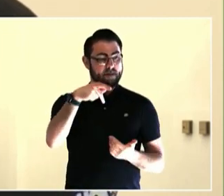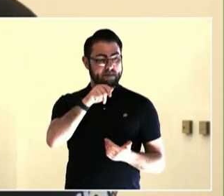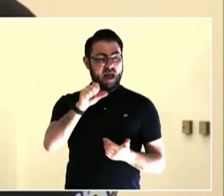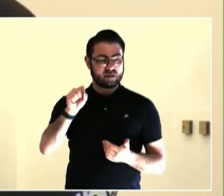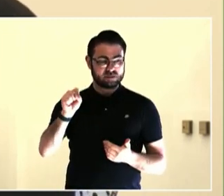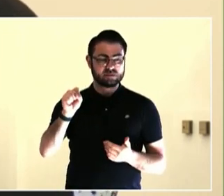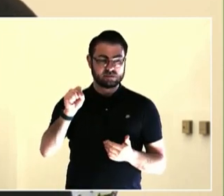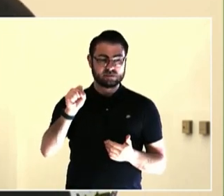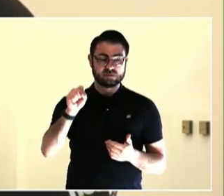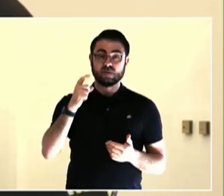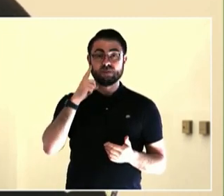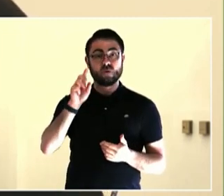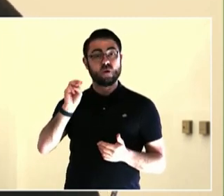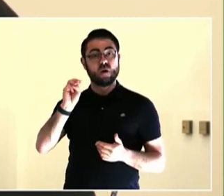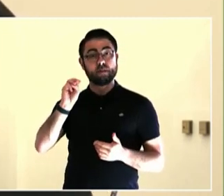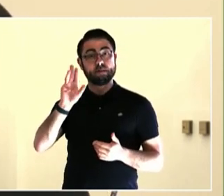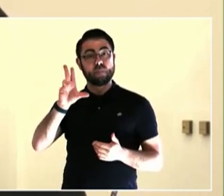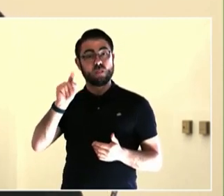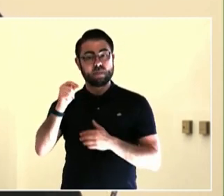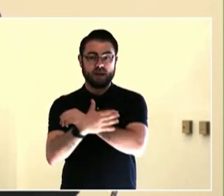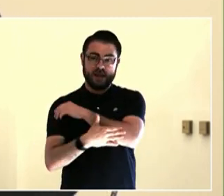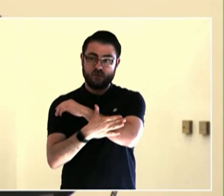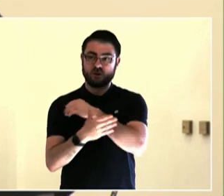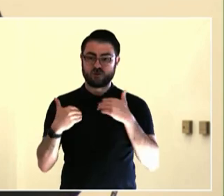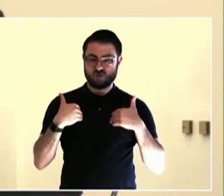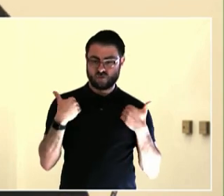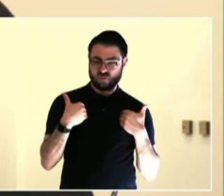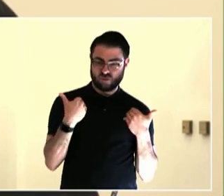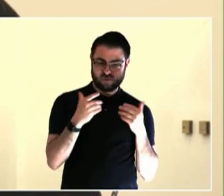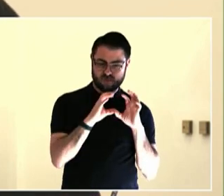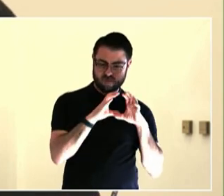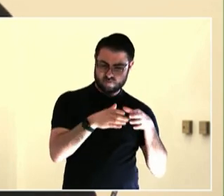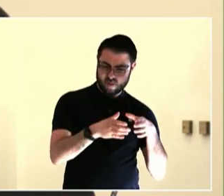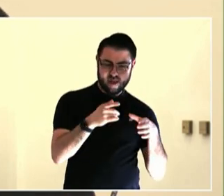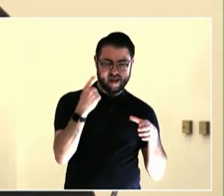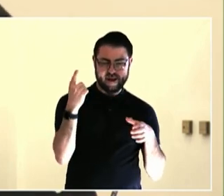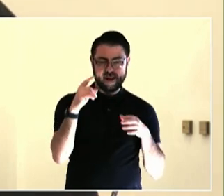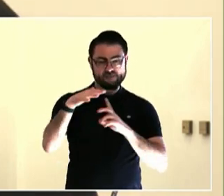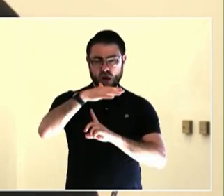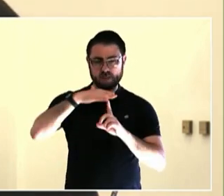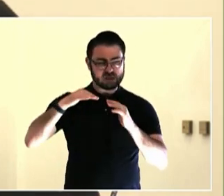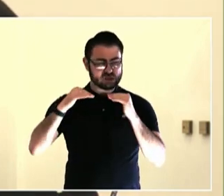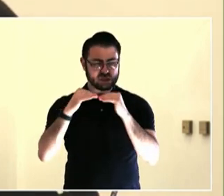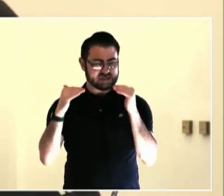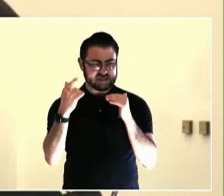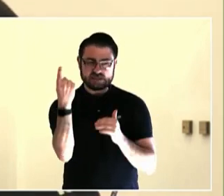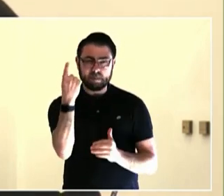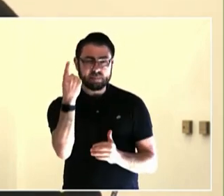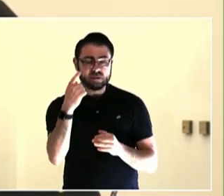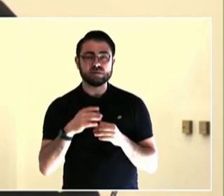was a needs assessment of community services for the military in Germany. Again, citizens.